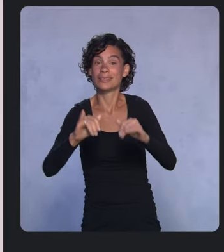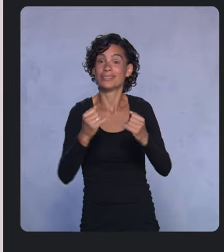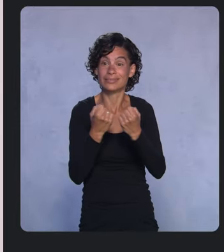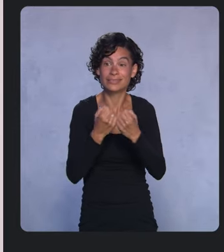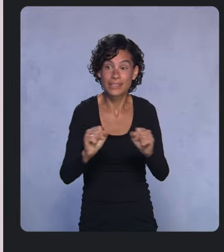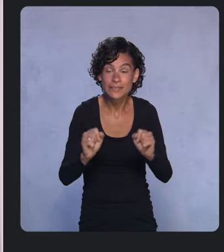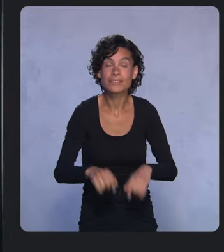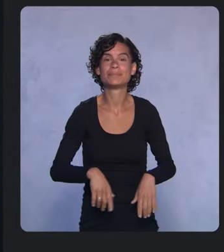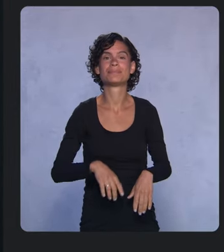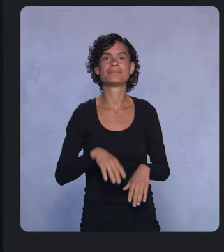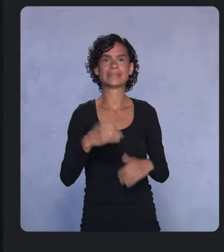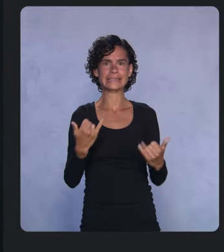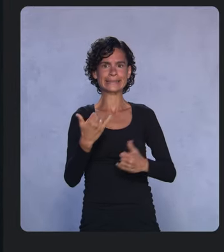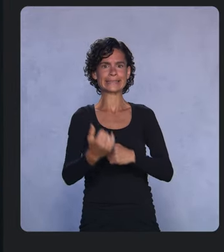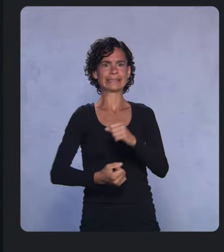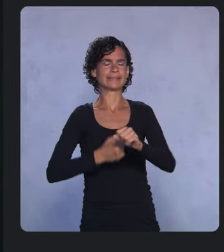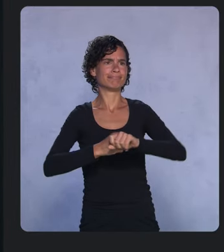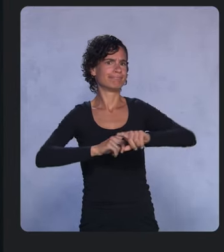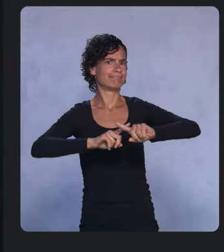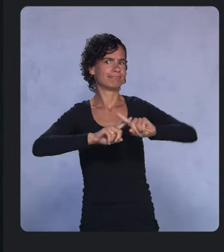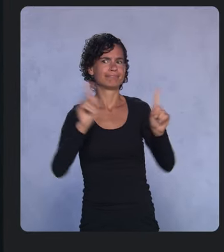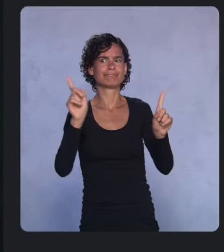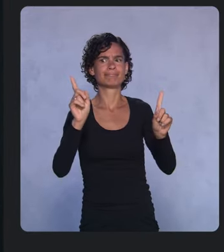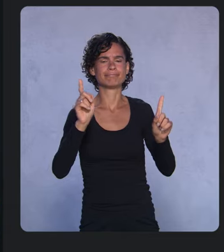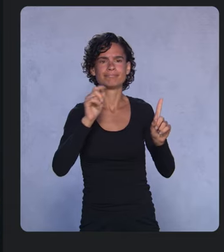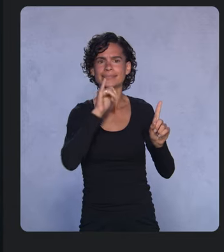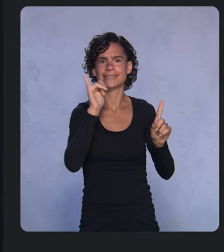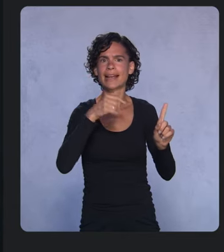This year has been unlike anything I imagined we’d be living through.